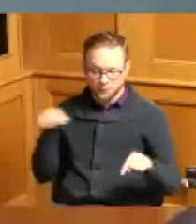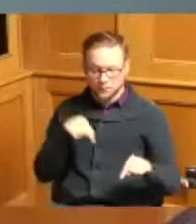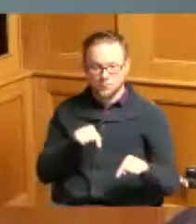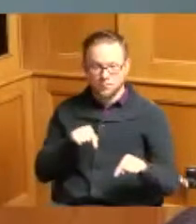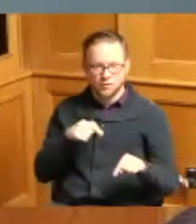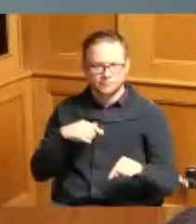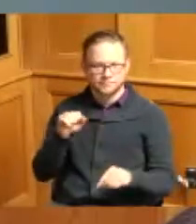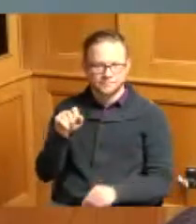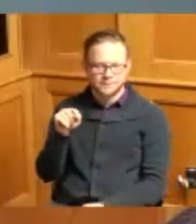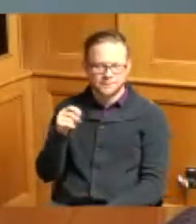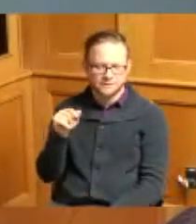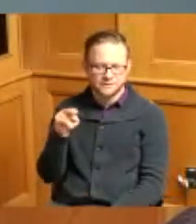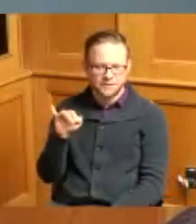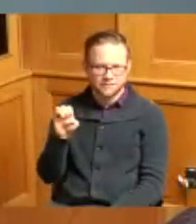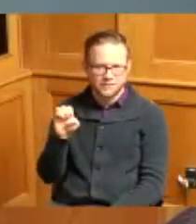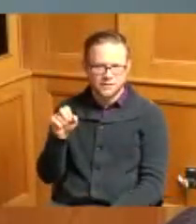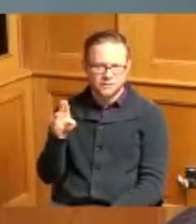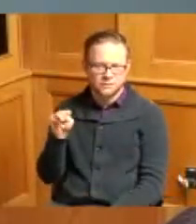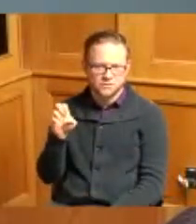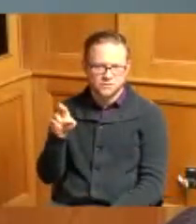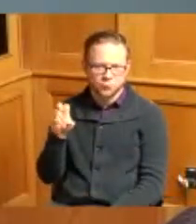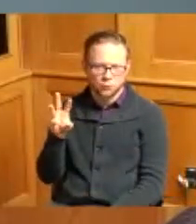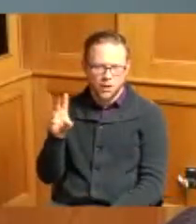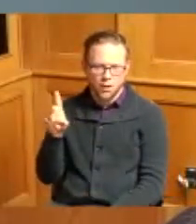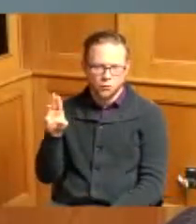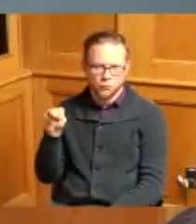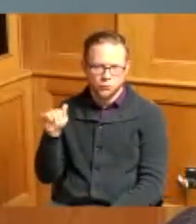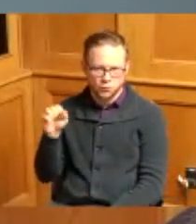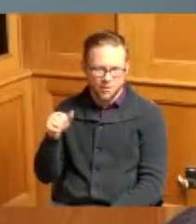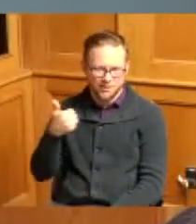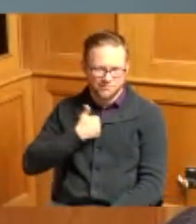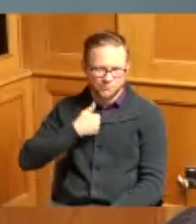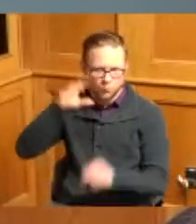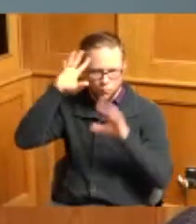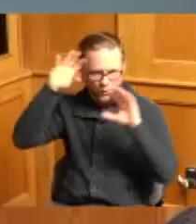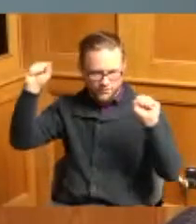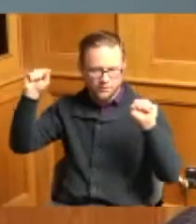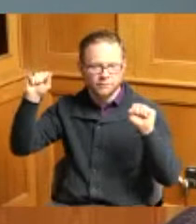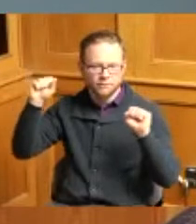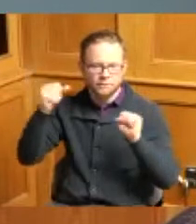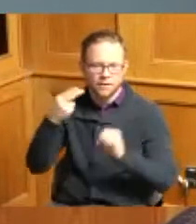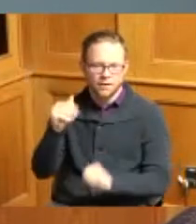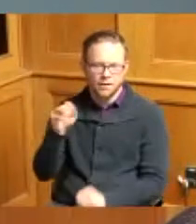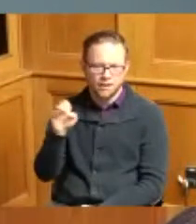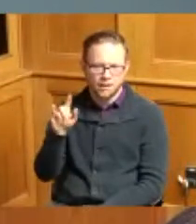County Board of County Commissioners let's get into this as we always do we start